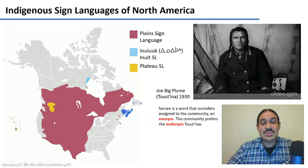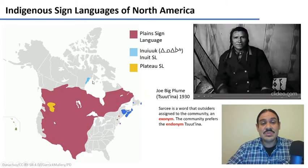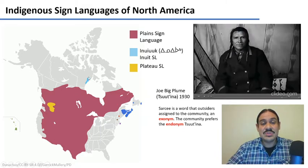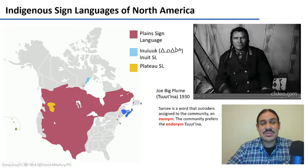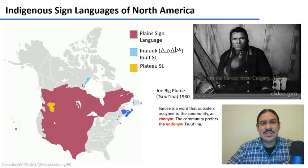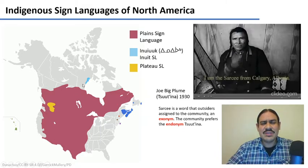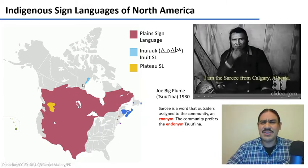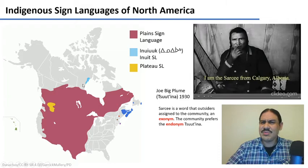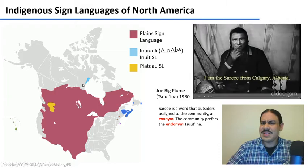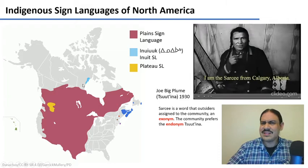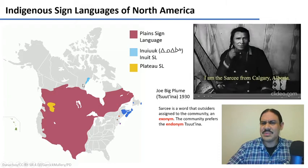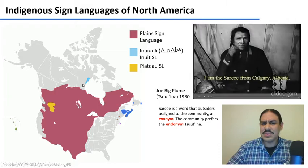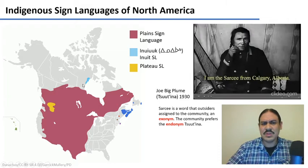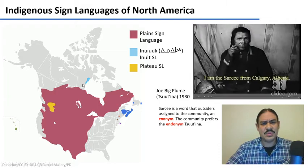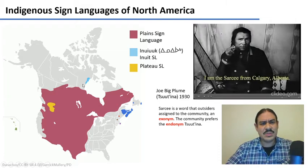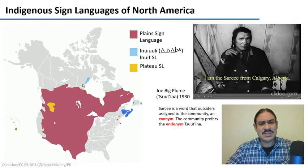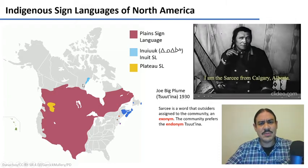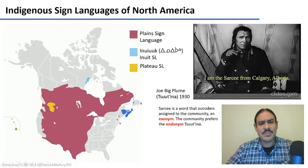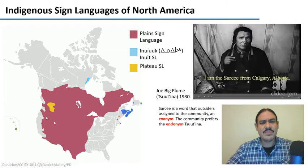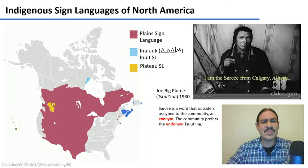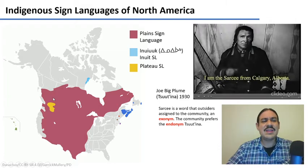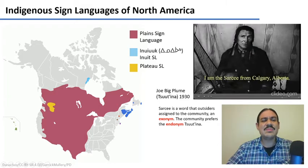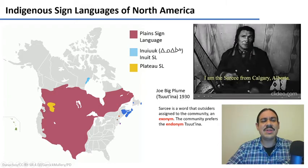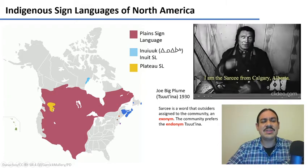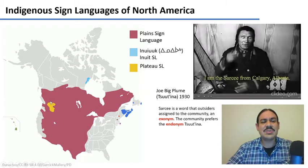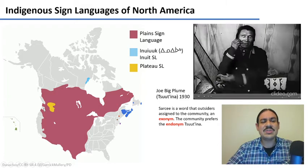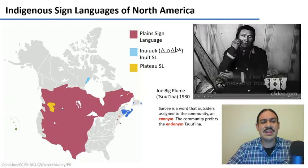the plain sign language is still used to this day